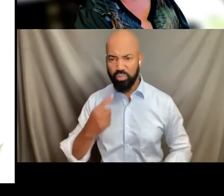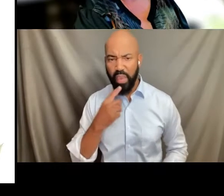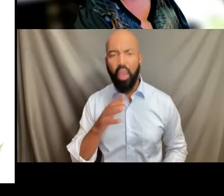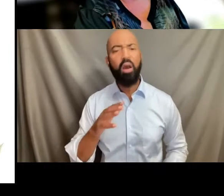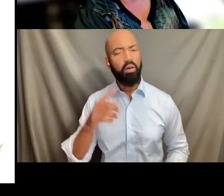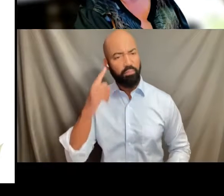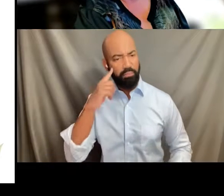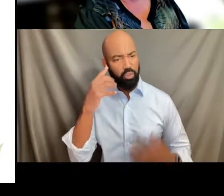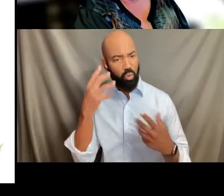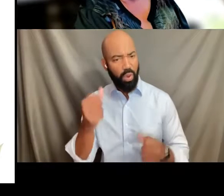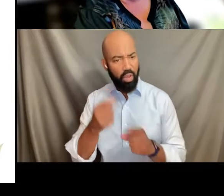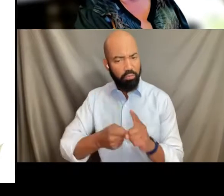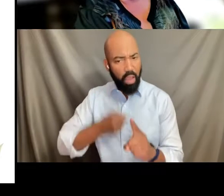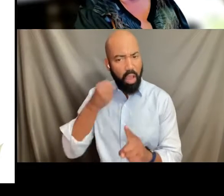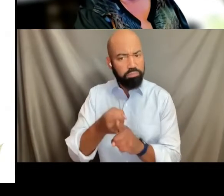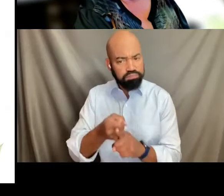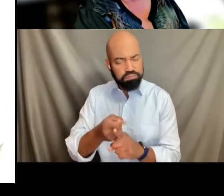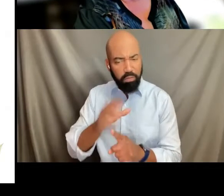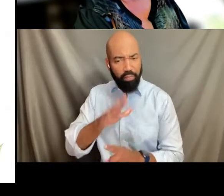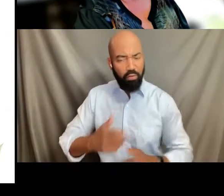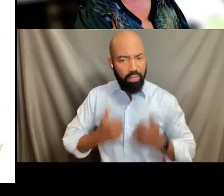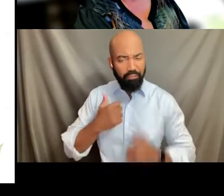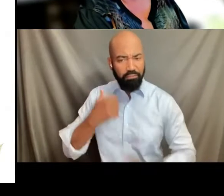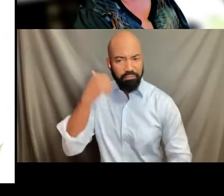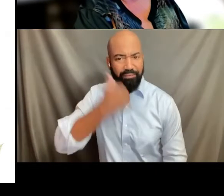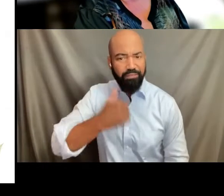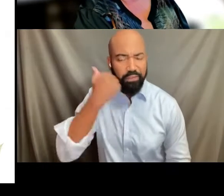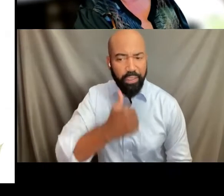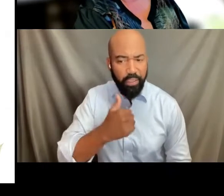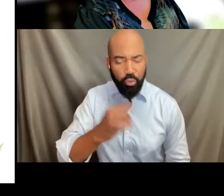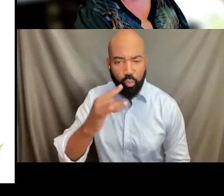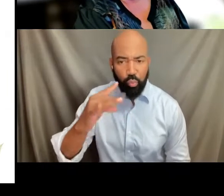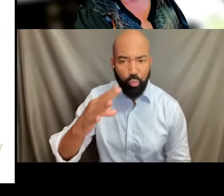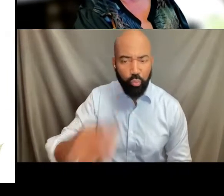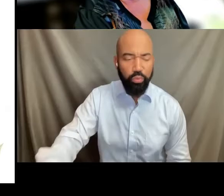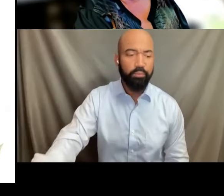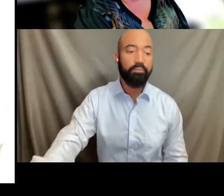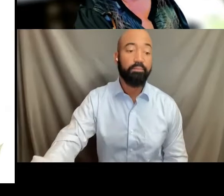impacted their daily life, and that was pre-COVID.